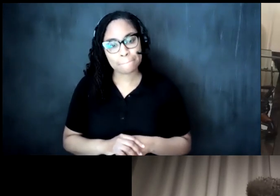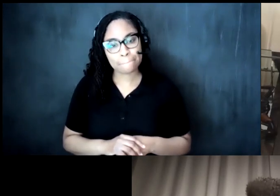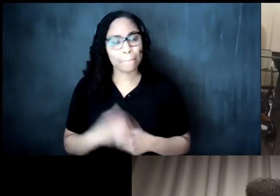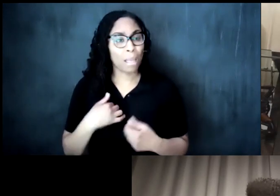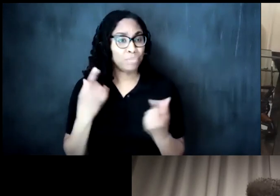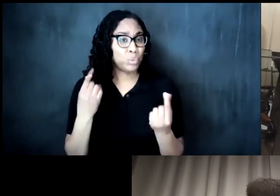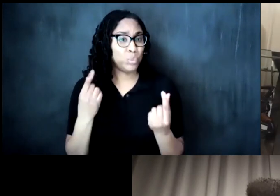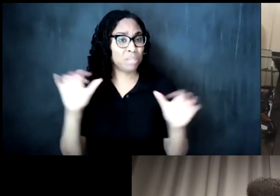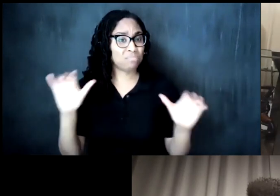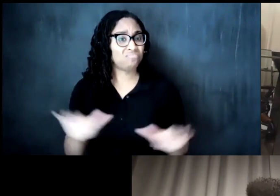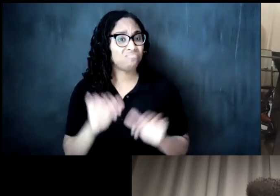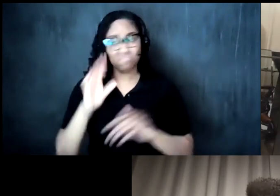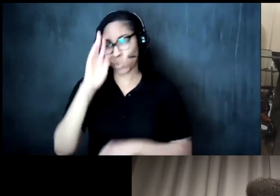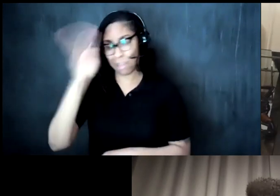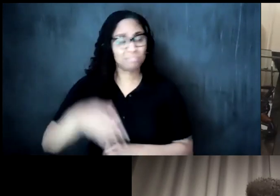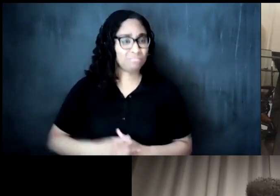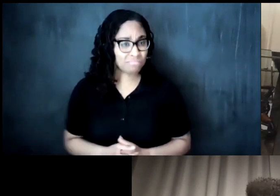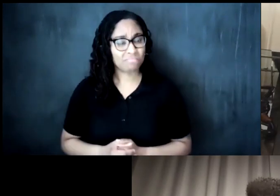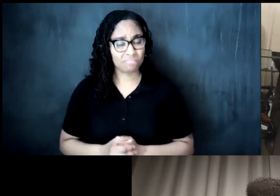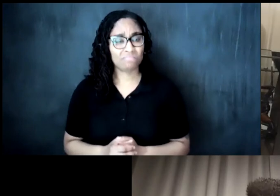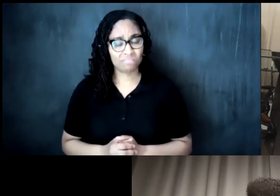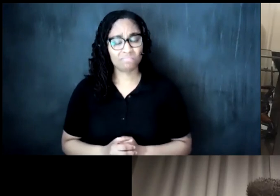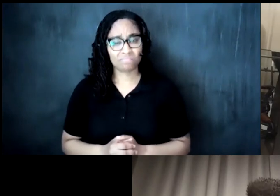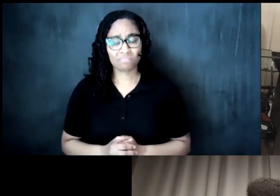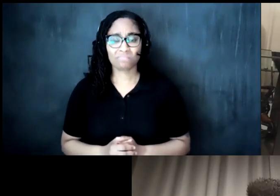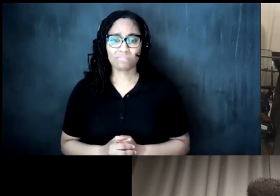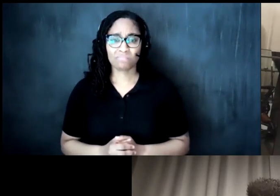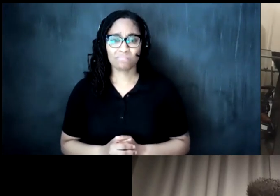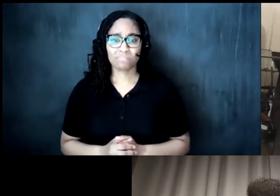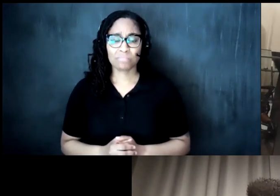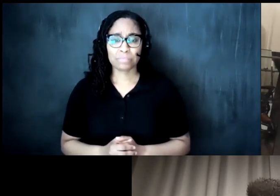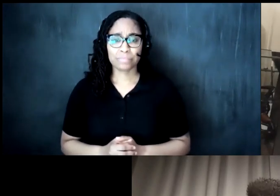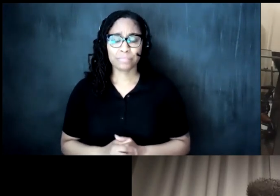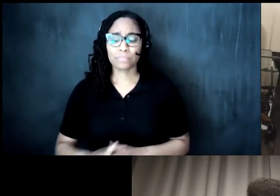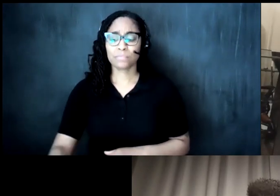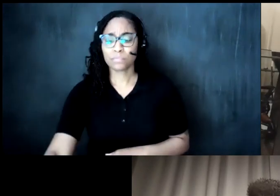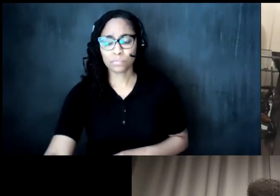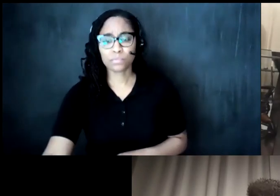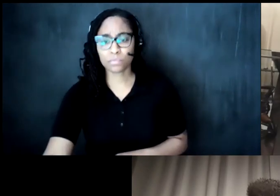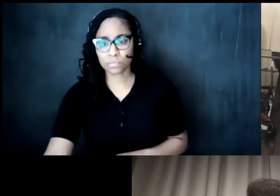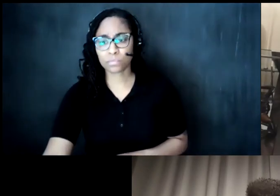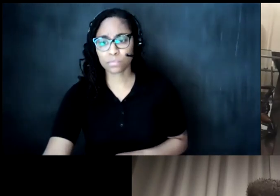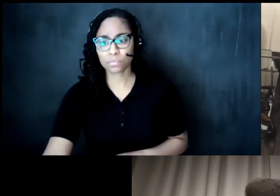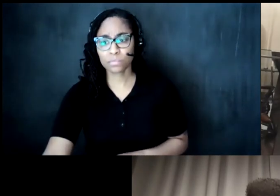in particular that that that it that is the sacred work our creative products